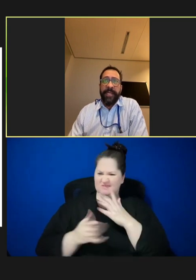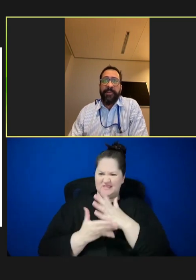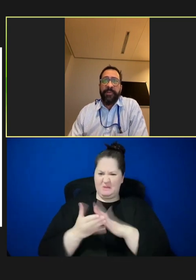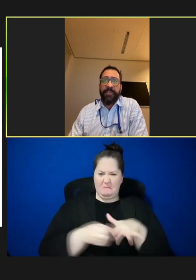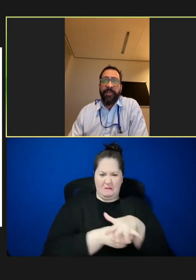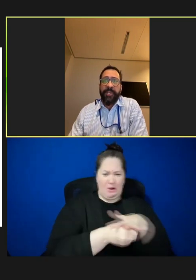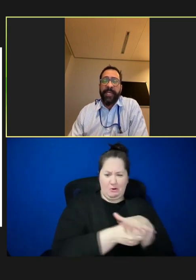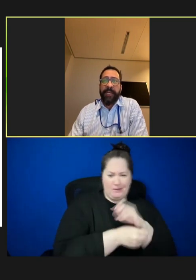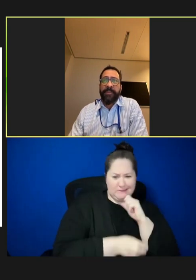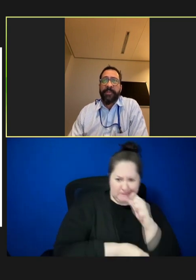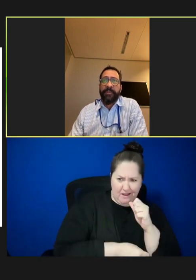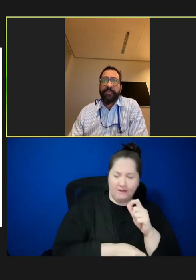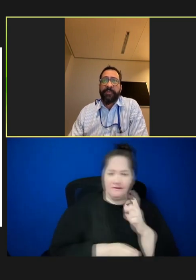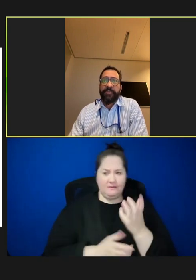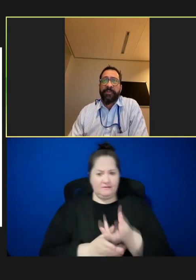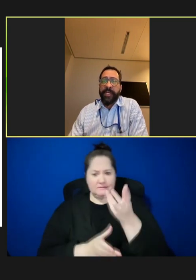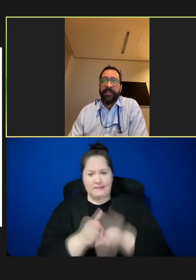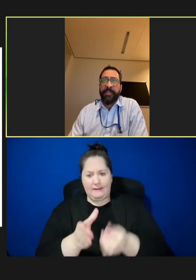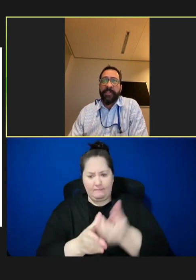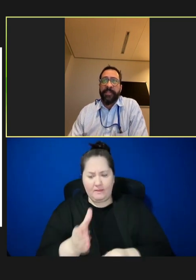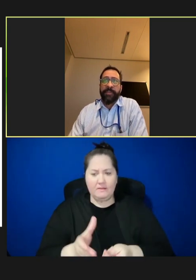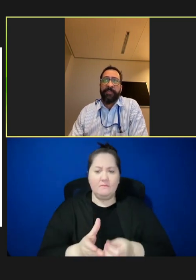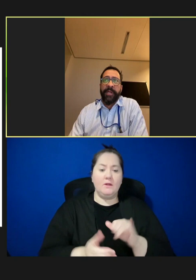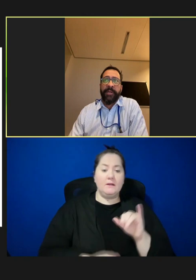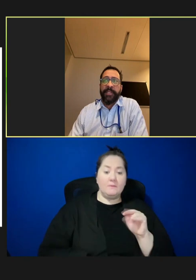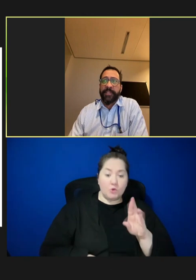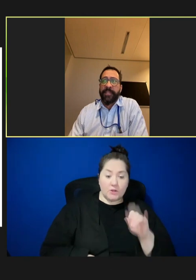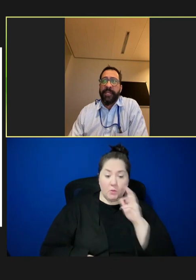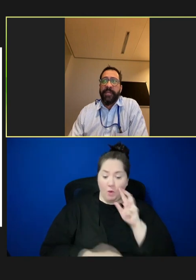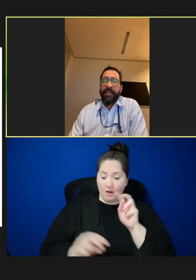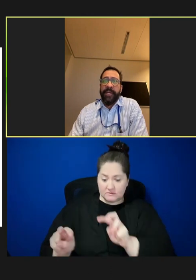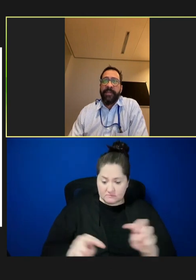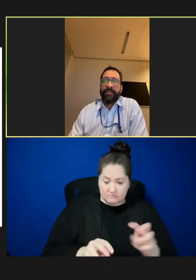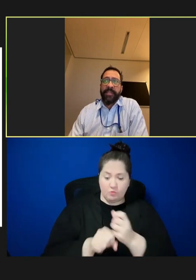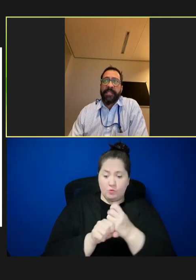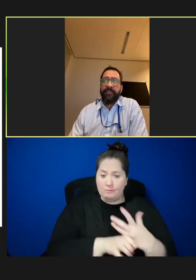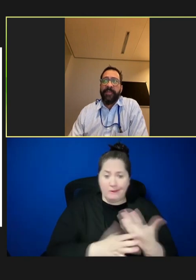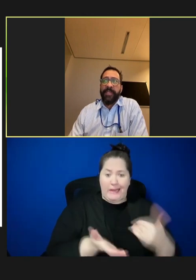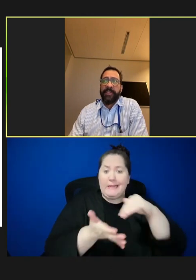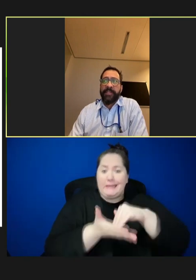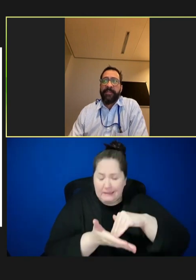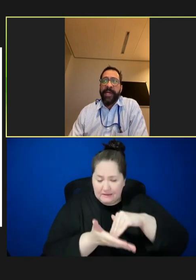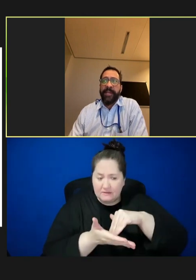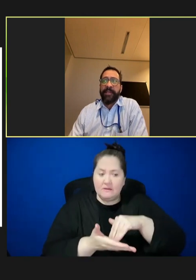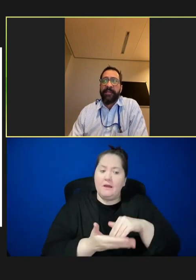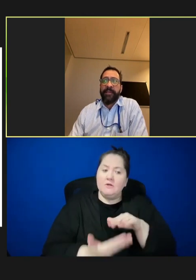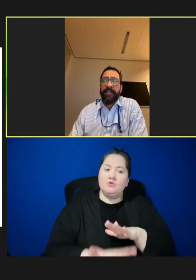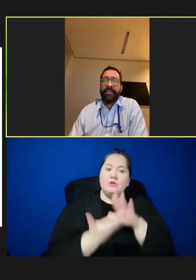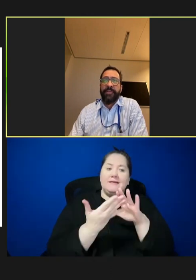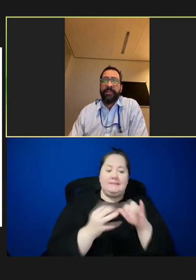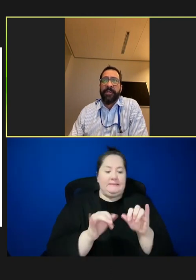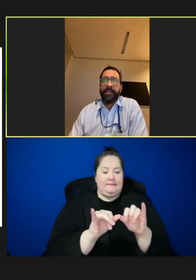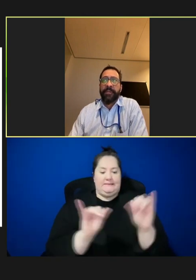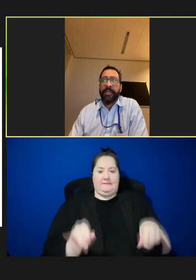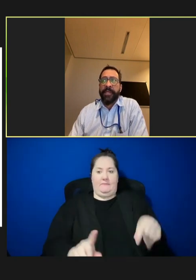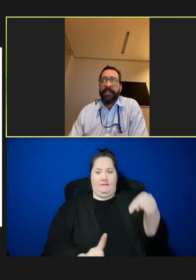fill those immunity gaps and strengthen surveillance and outbreak preparedness, and address some of the systematic issues that are underlying the